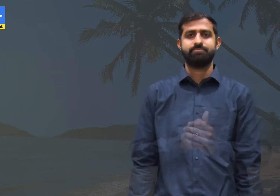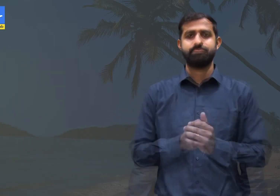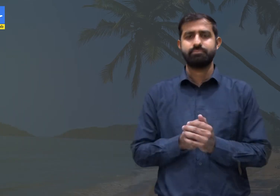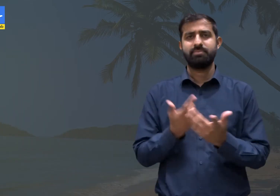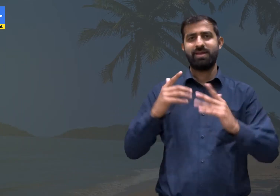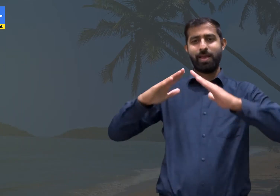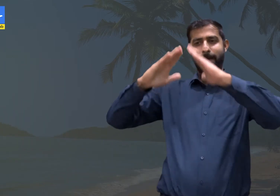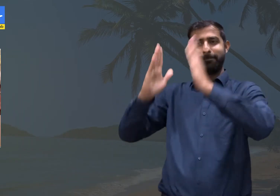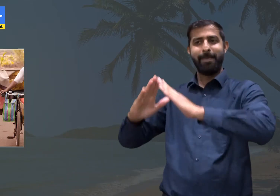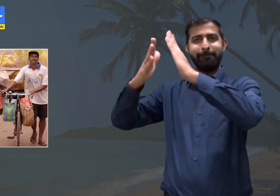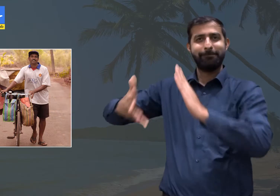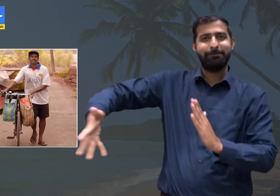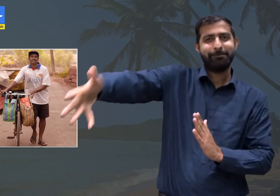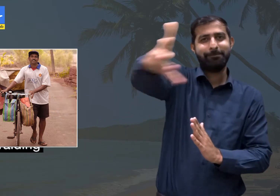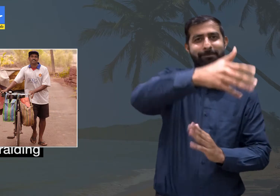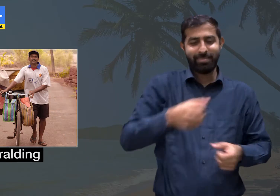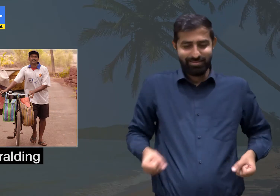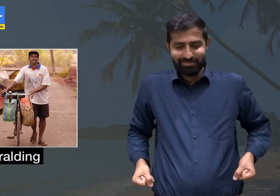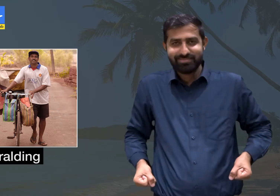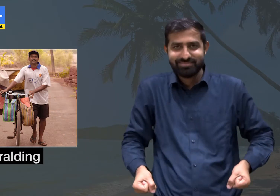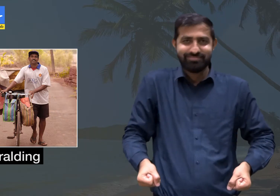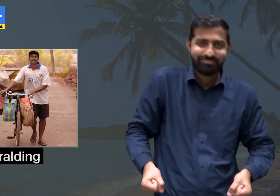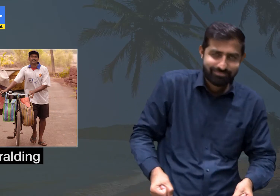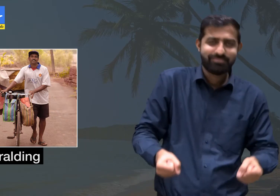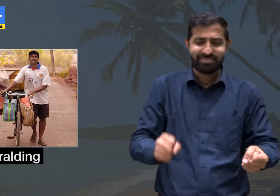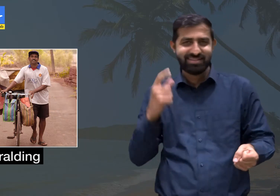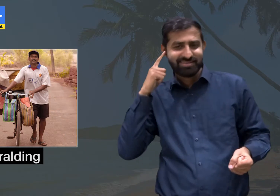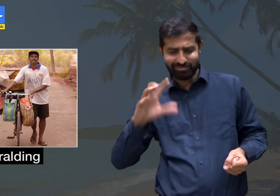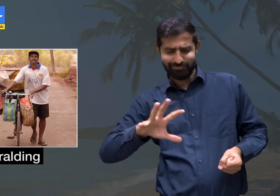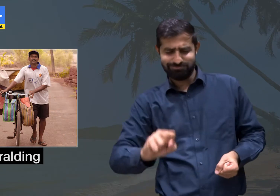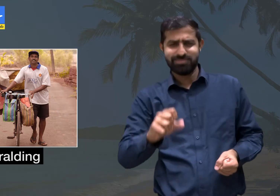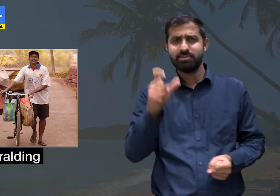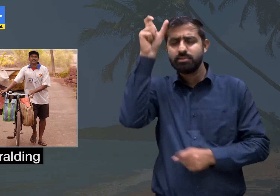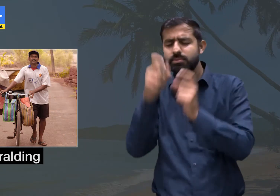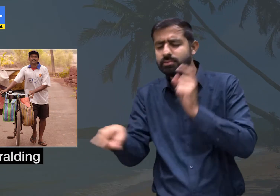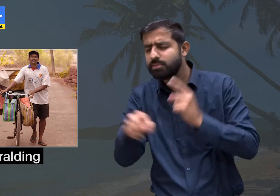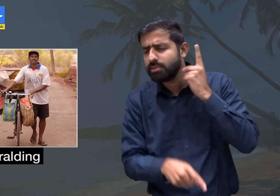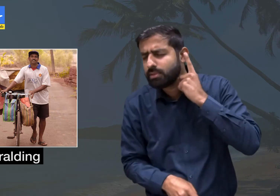Heralding means a signal that something is